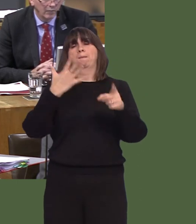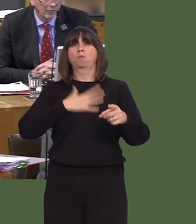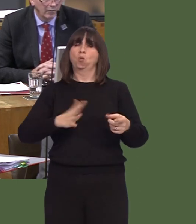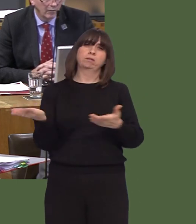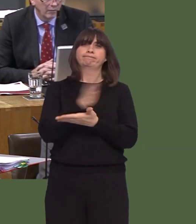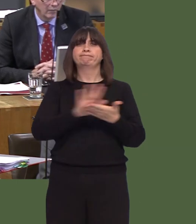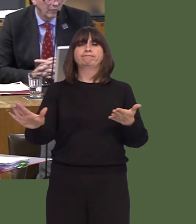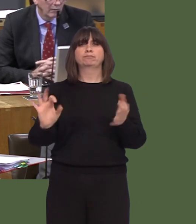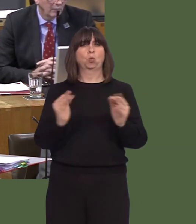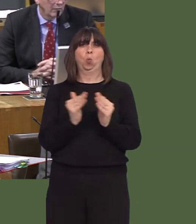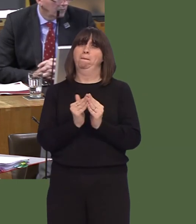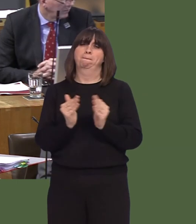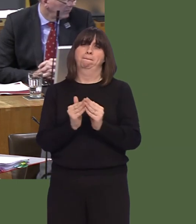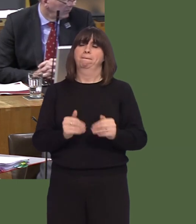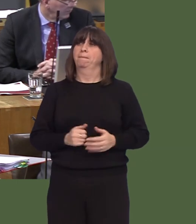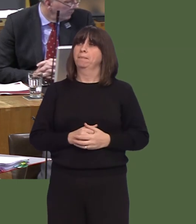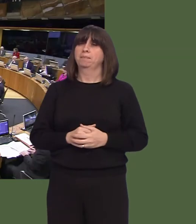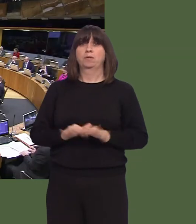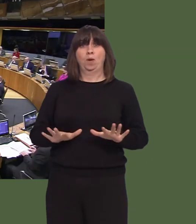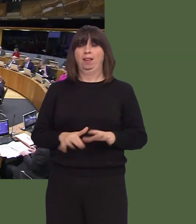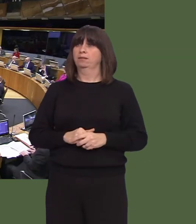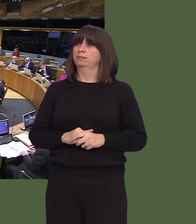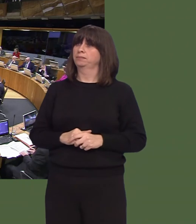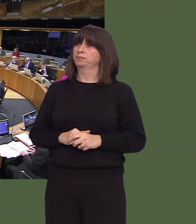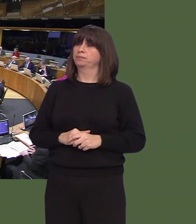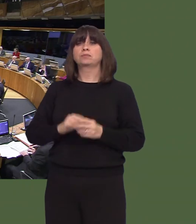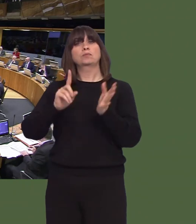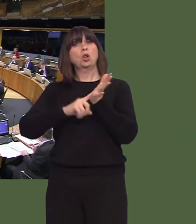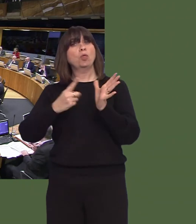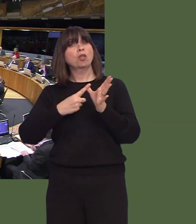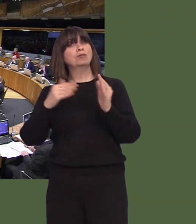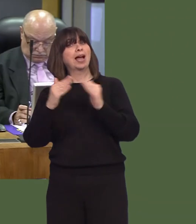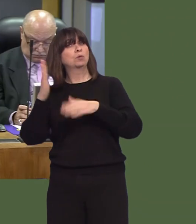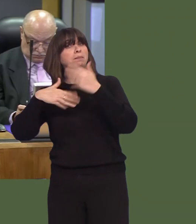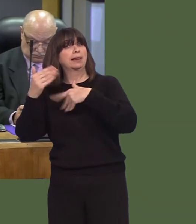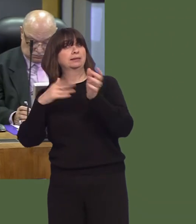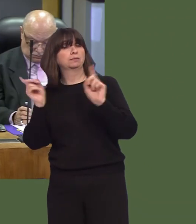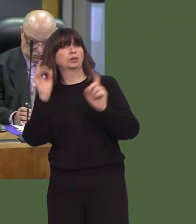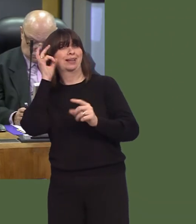David Melding AM: 8. A wnaiff y Prif Weinidog ddatganiad am adeiladu tai awdurdodau lleol yng Nghymru? OAQ51530 Carwyn Jones AM: Yes.